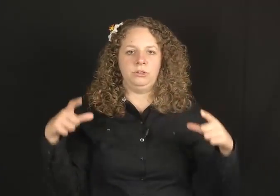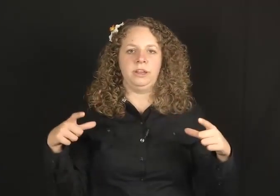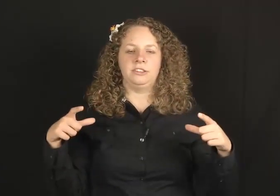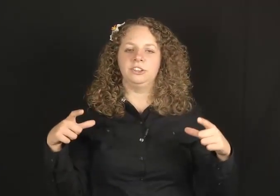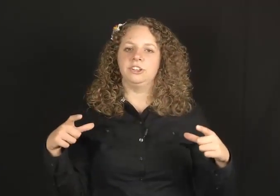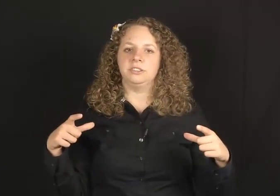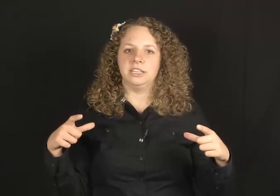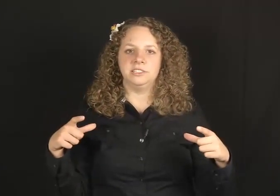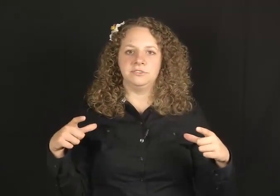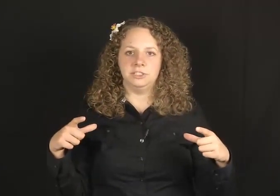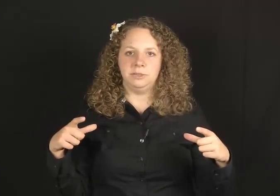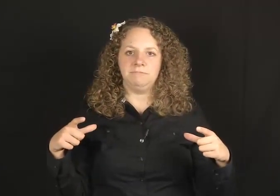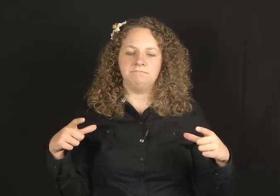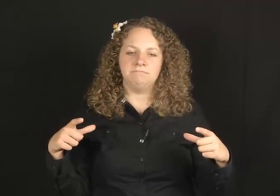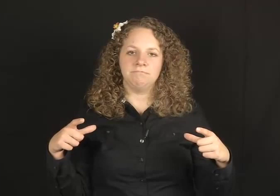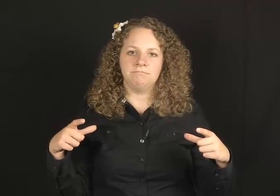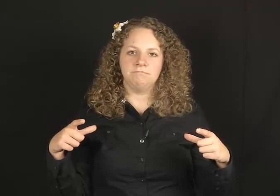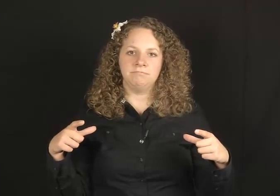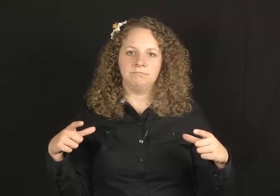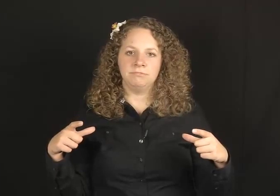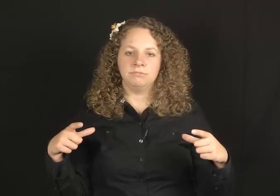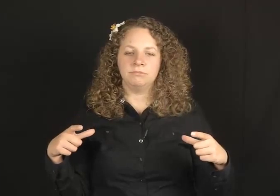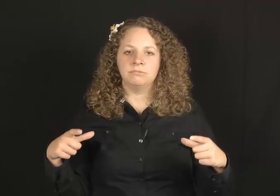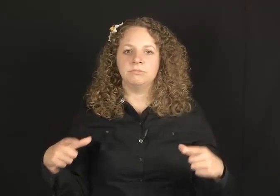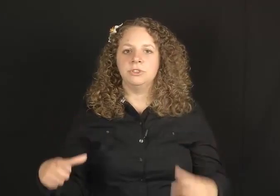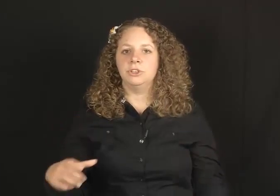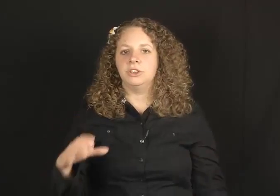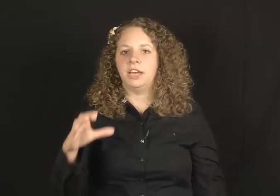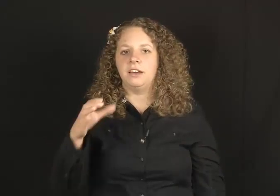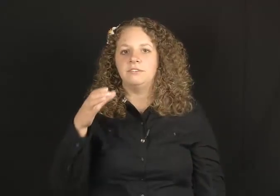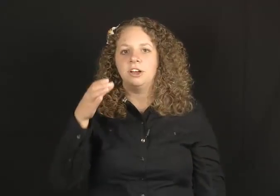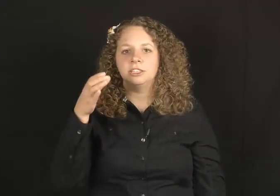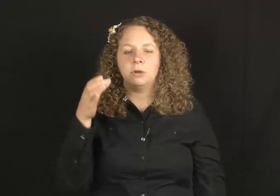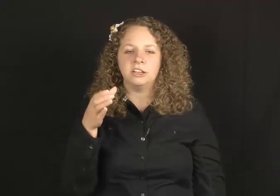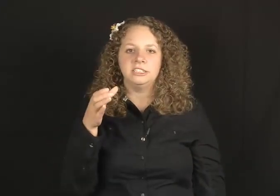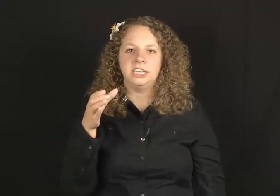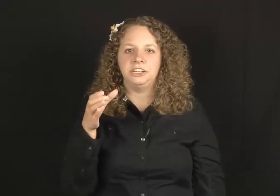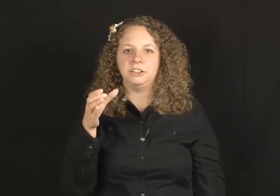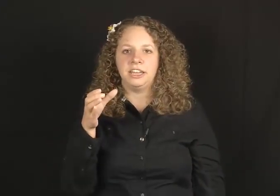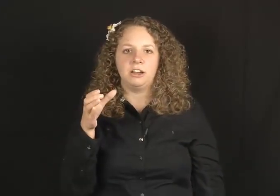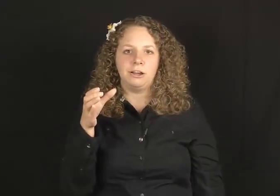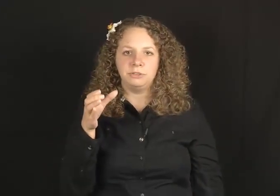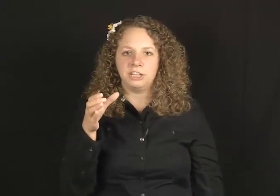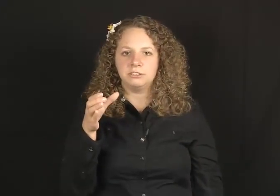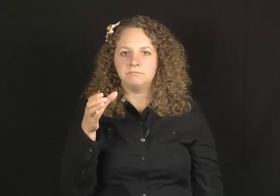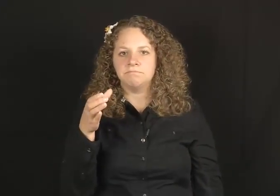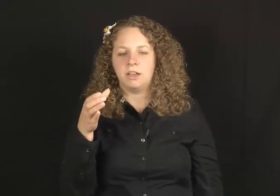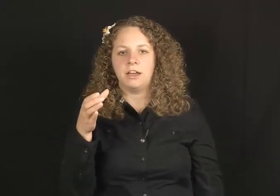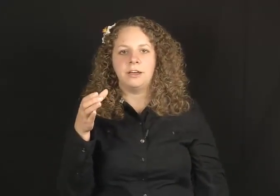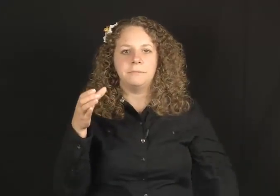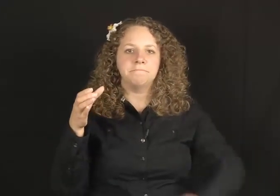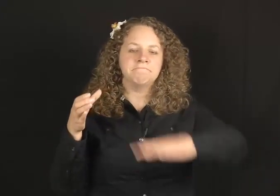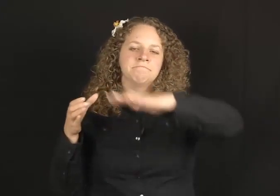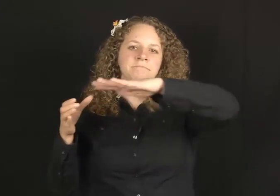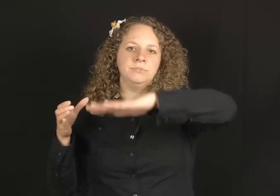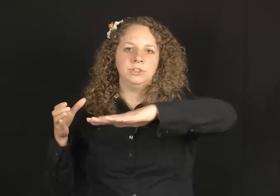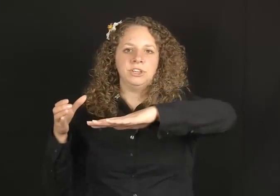or a regular adult-size Frisbee. You could have a CL-C: small container-like object.